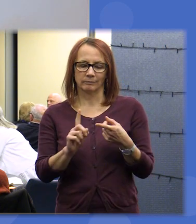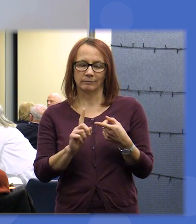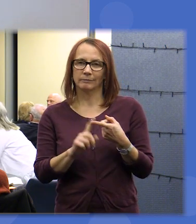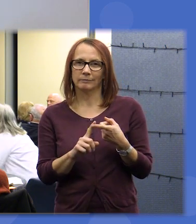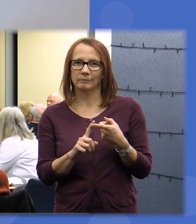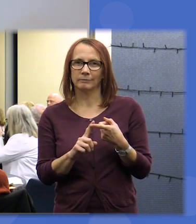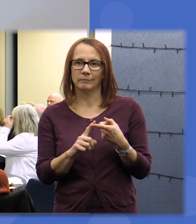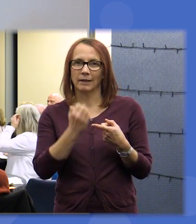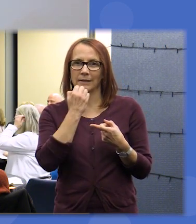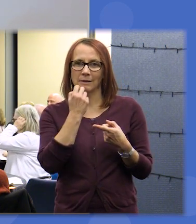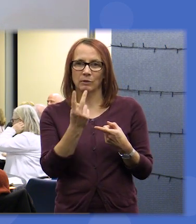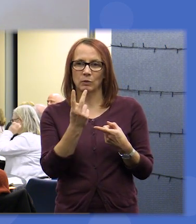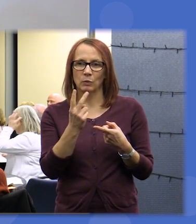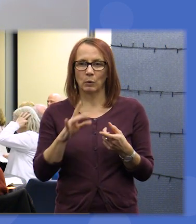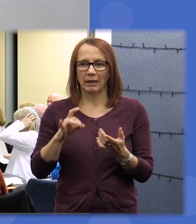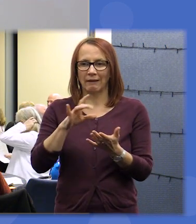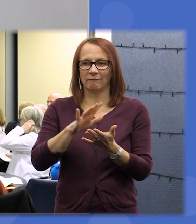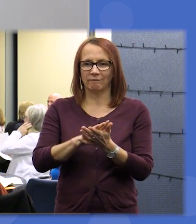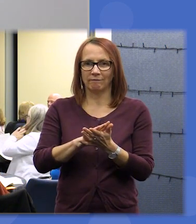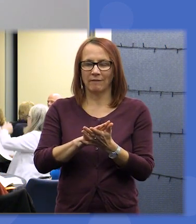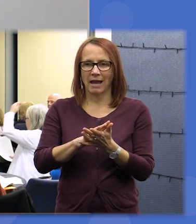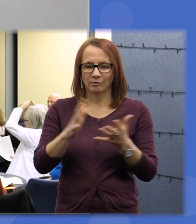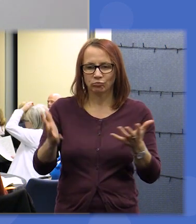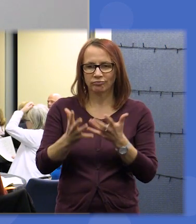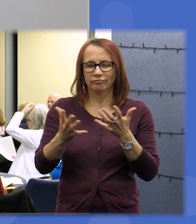was number two invested in provider driving and fit for purpose Health